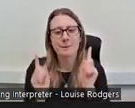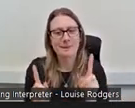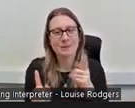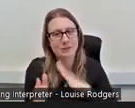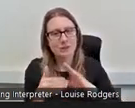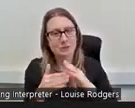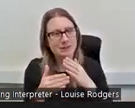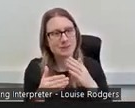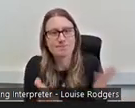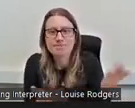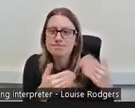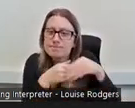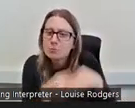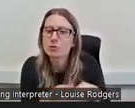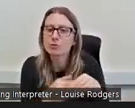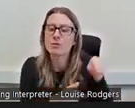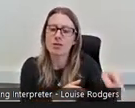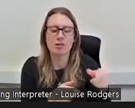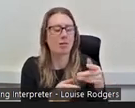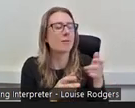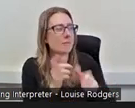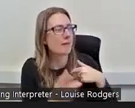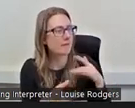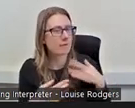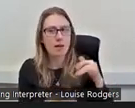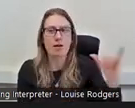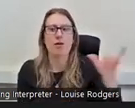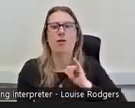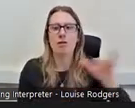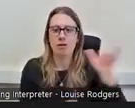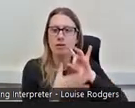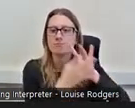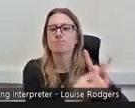being able to identify themselves with you and be relatable, they feel comfortable, you're building